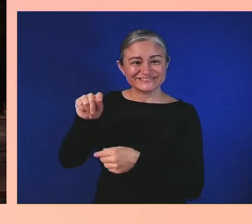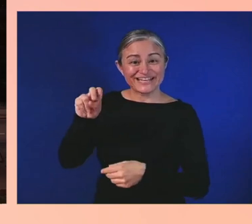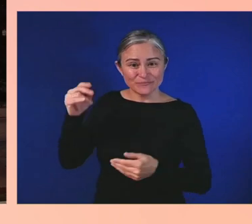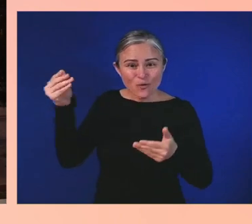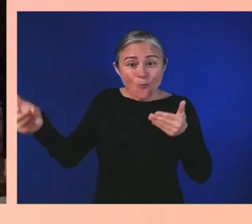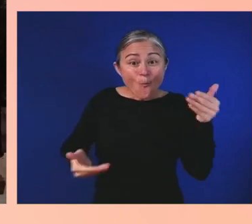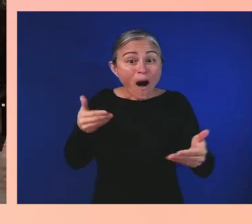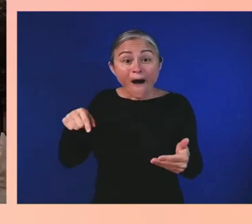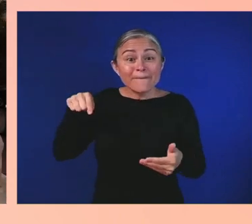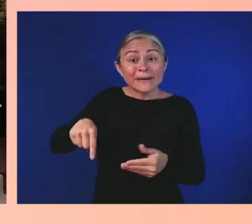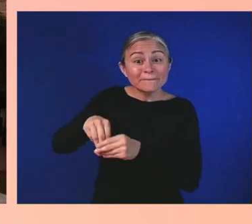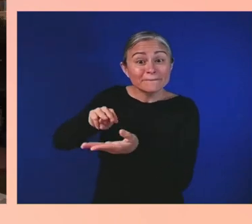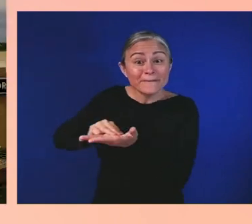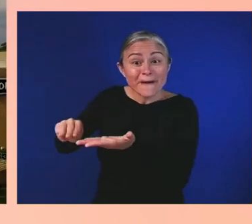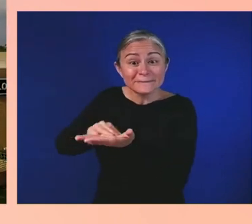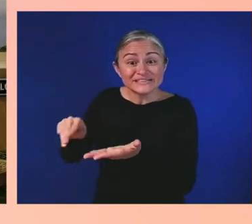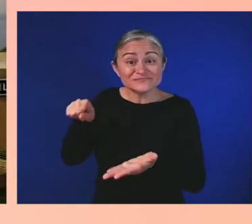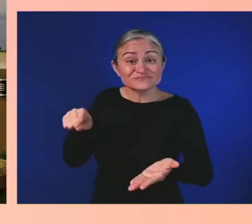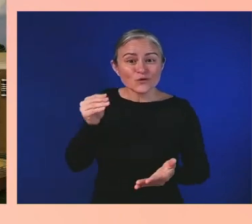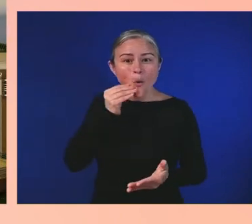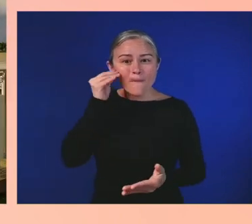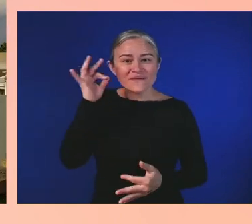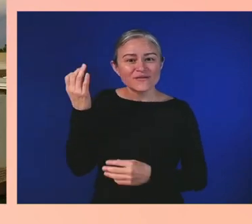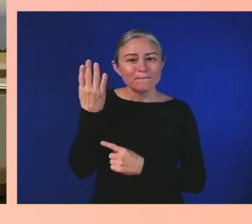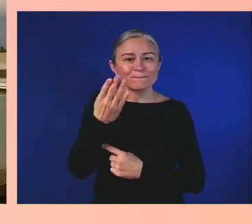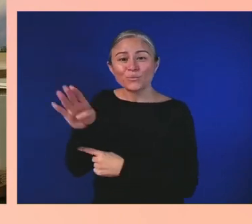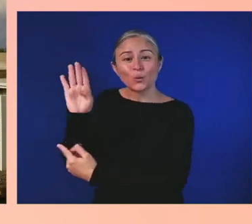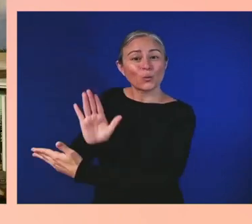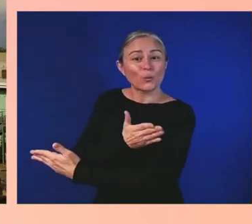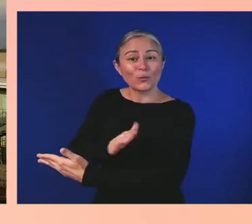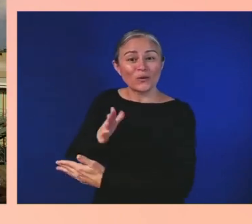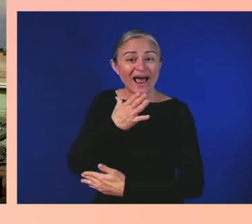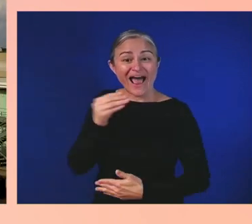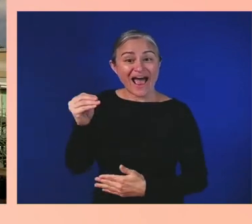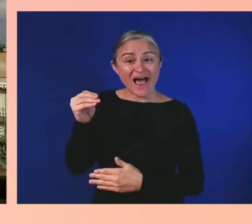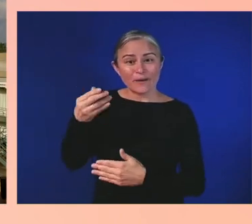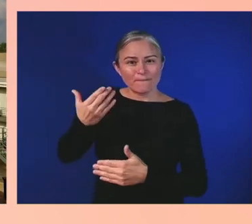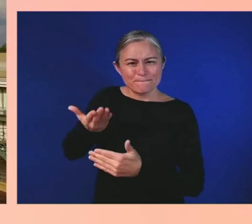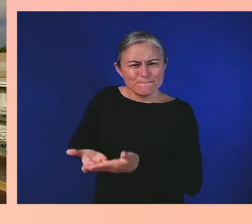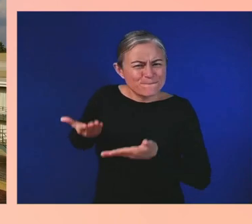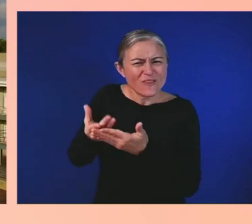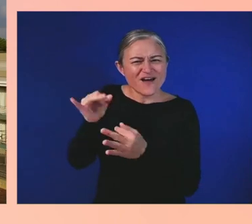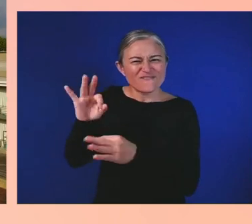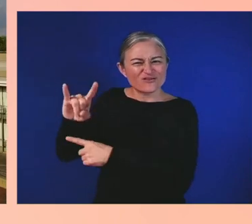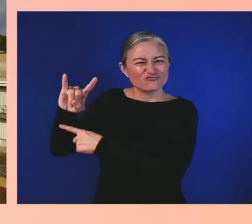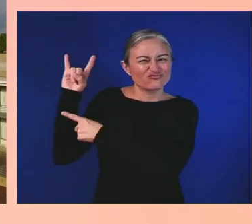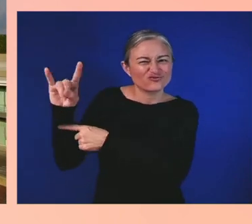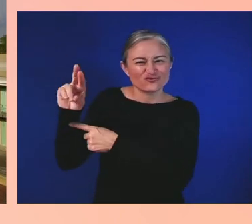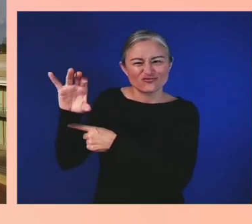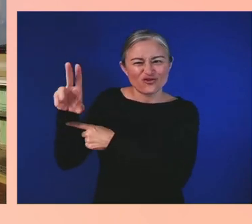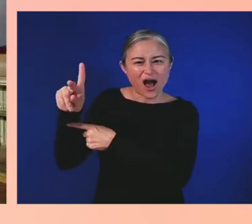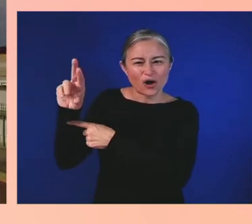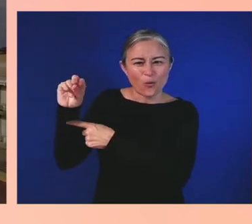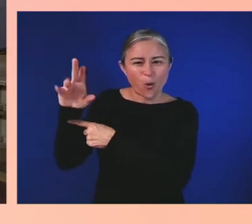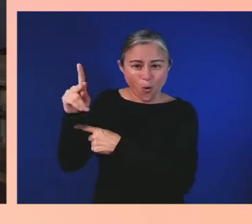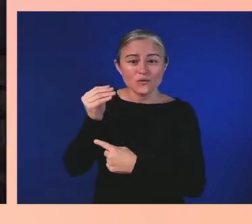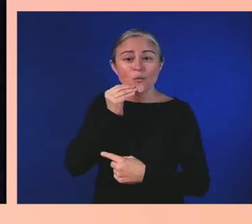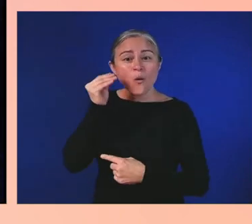Also, welcome to the Lorraine Motel, home of the Civil Rights Museum. Dr. Martin Luther King Jr.